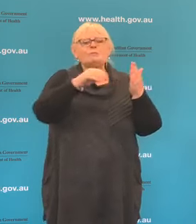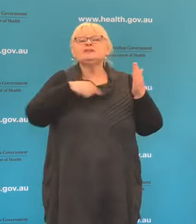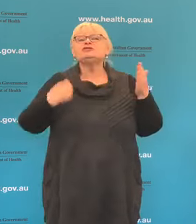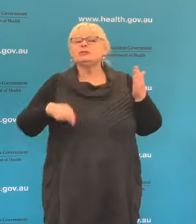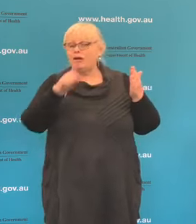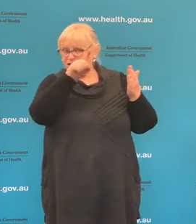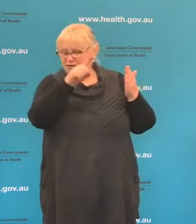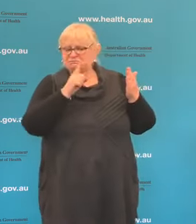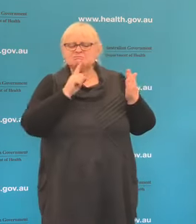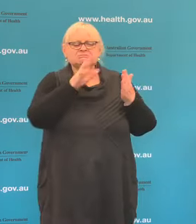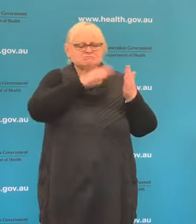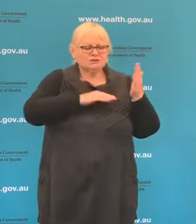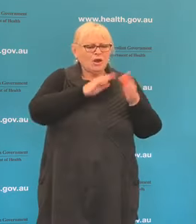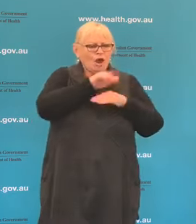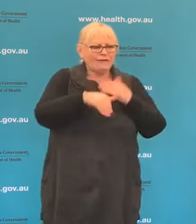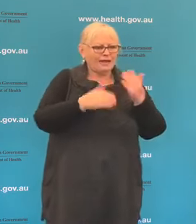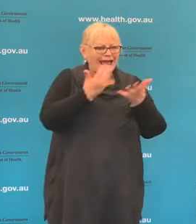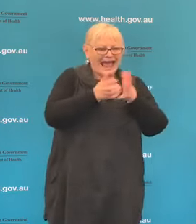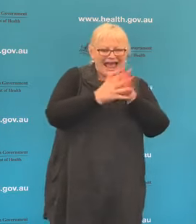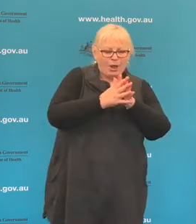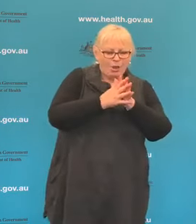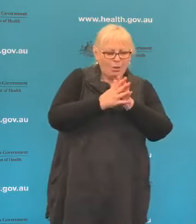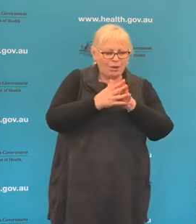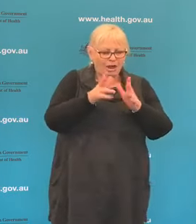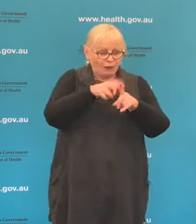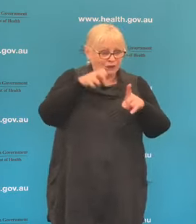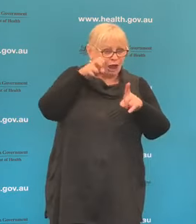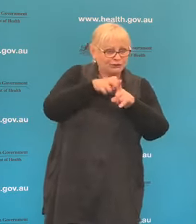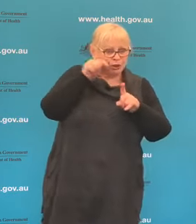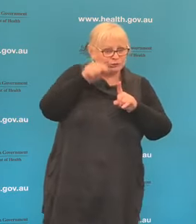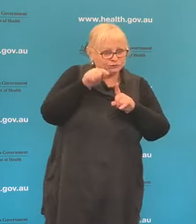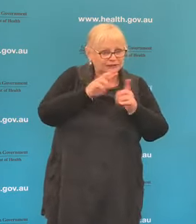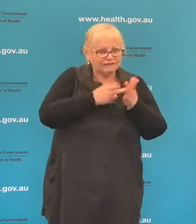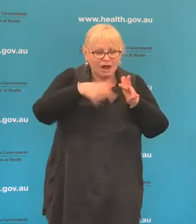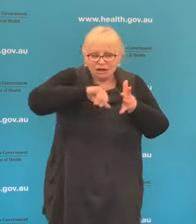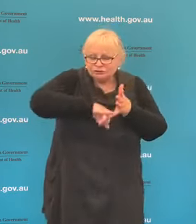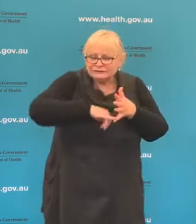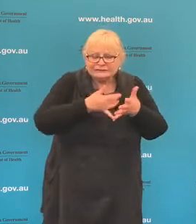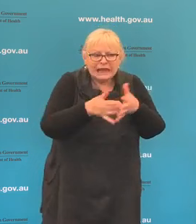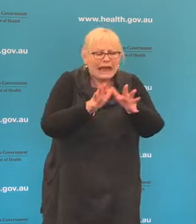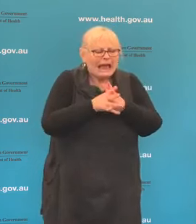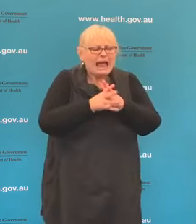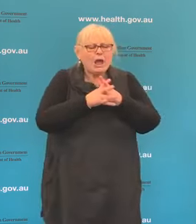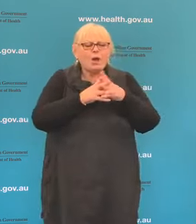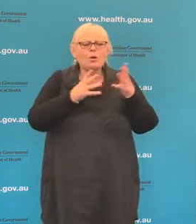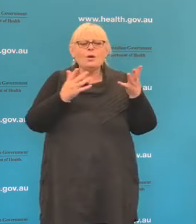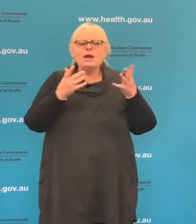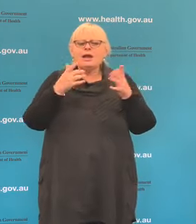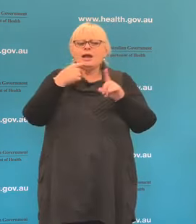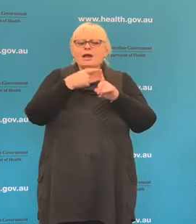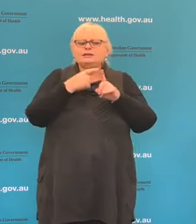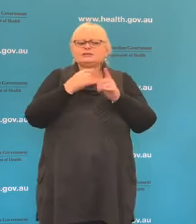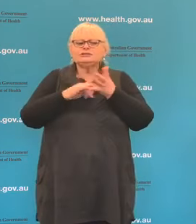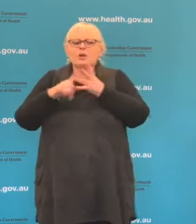identification of the virus and that of course allowed Australia to act quickly